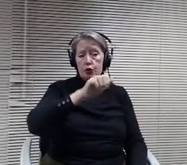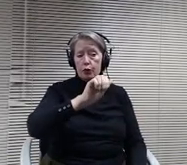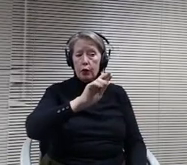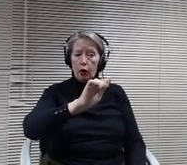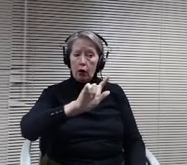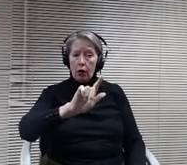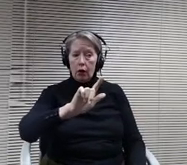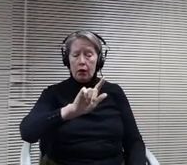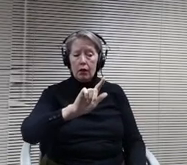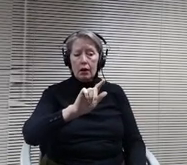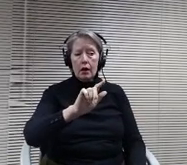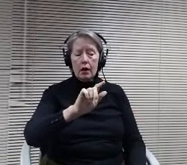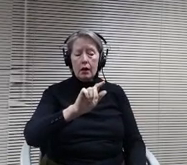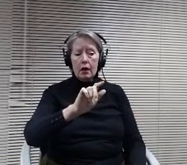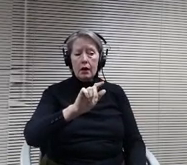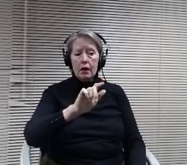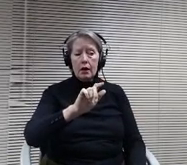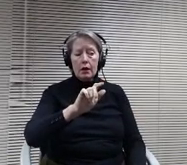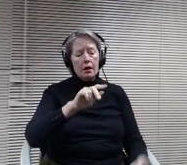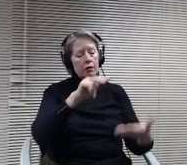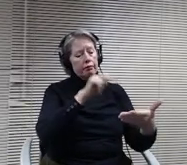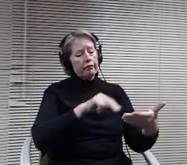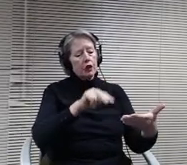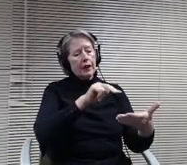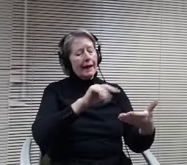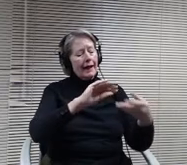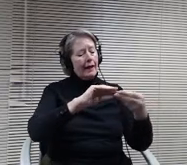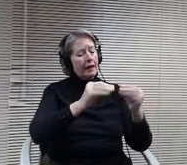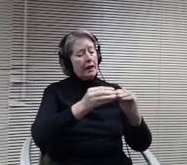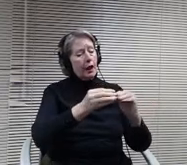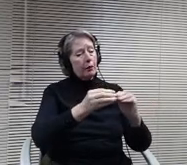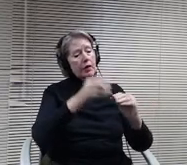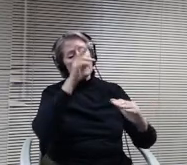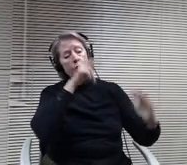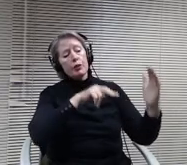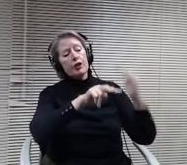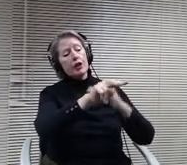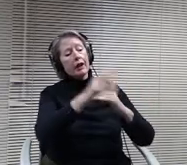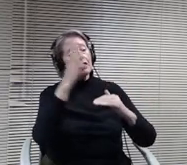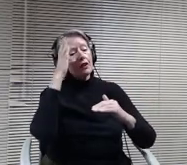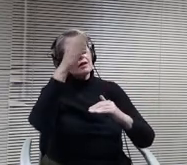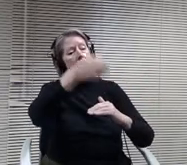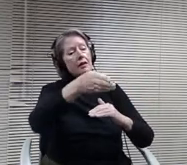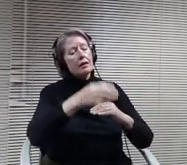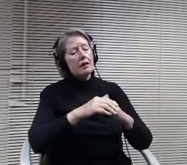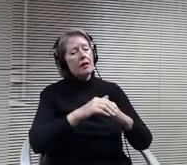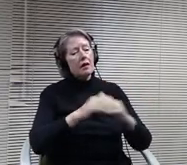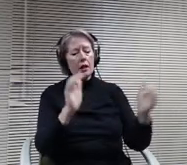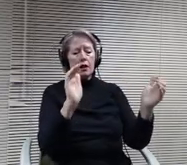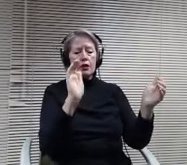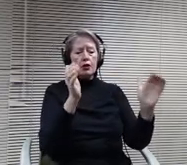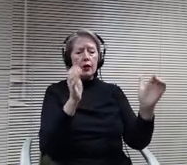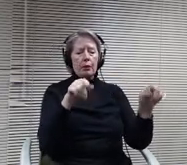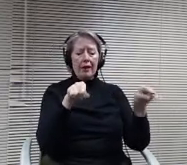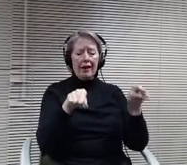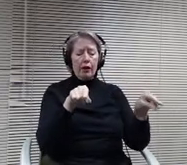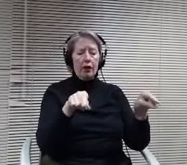Mike was looking at the numbers and some of the projections comparing the two facilities so you know leaving the cooperative